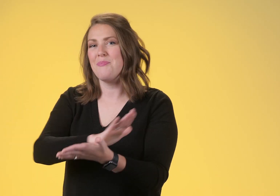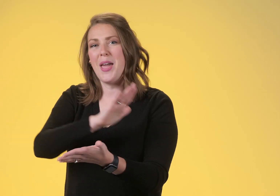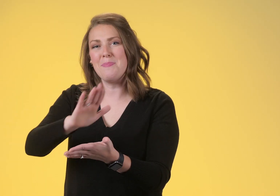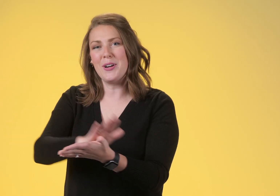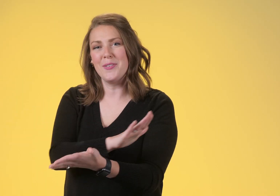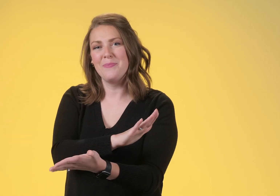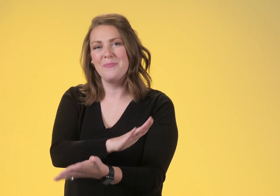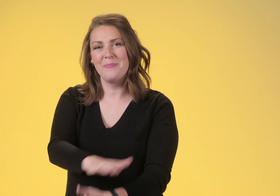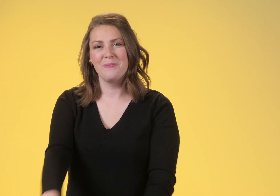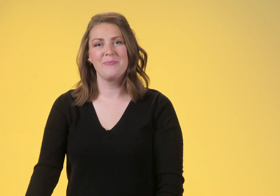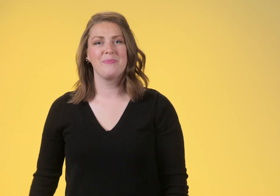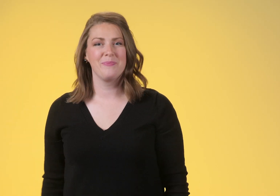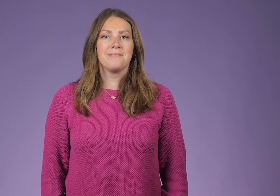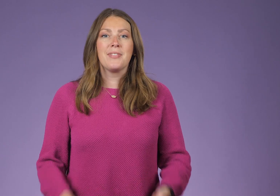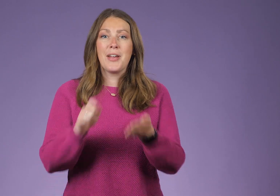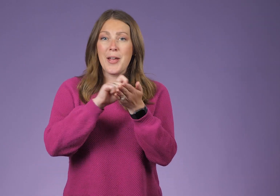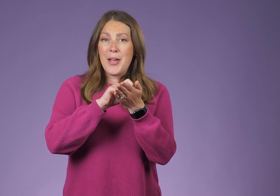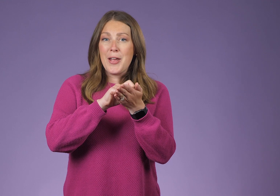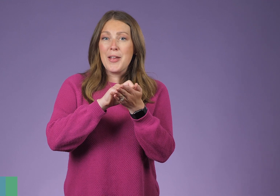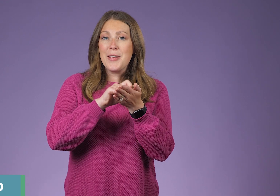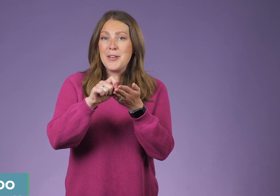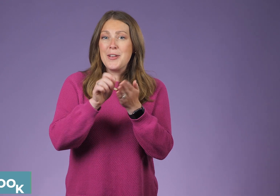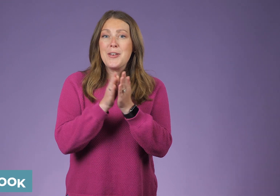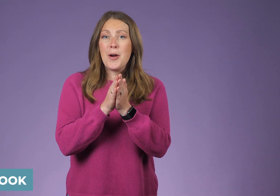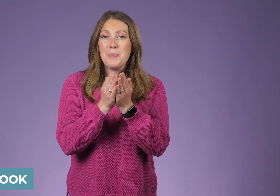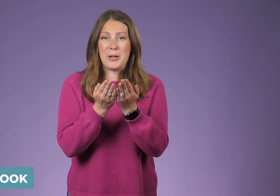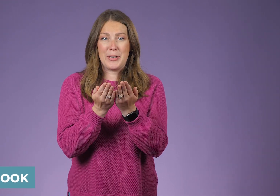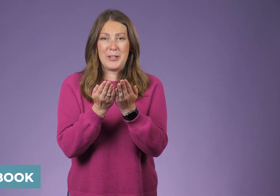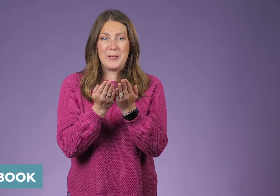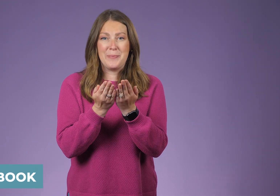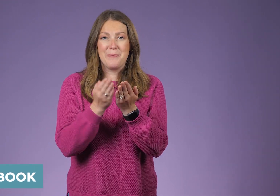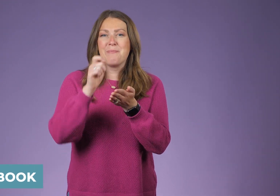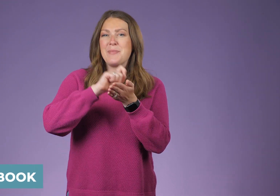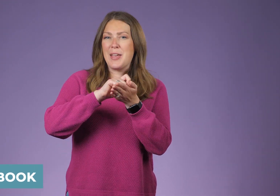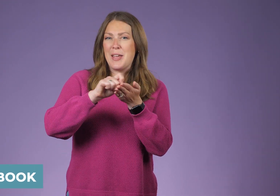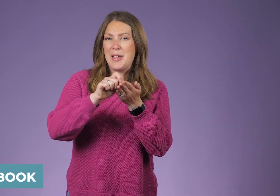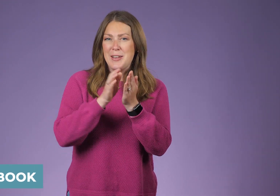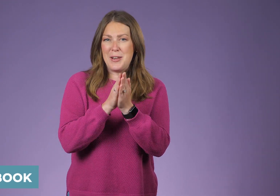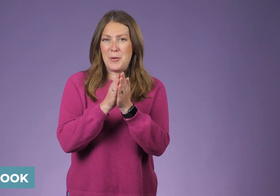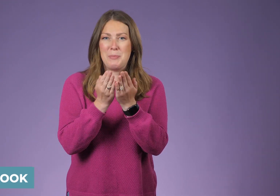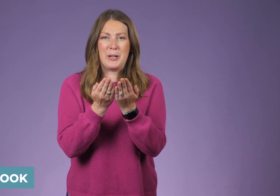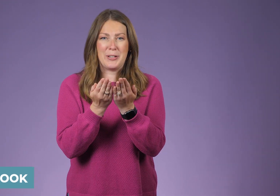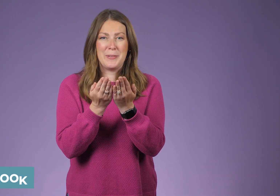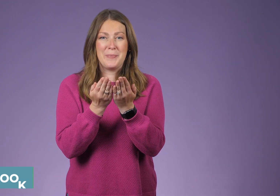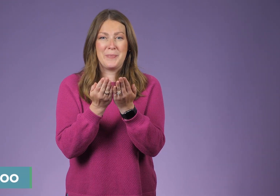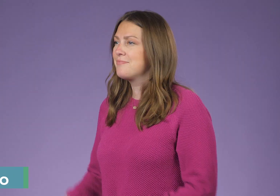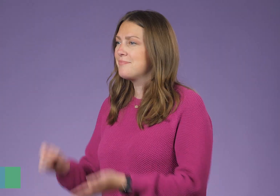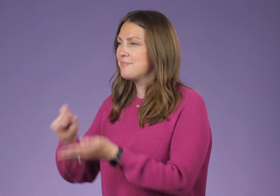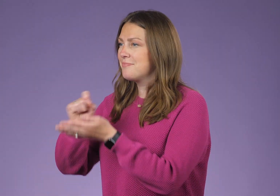Paper. Notebook.